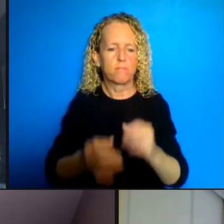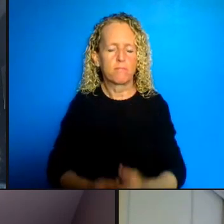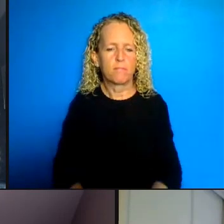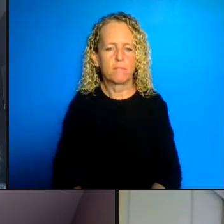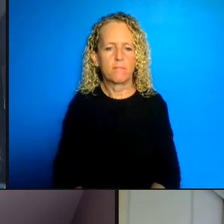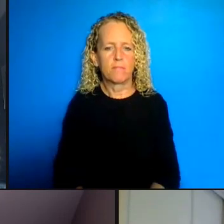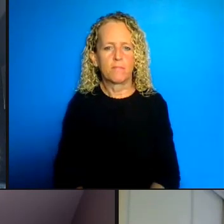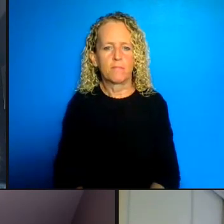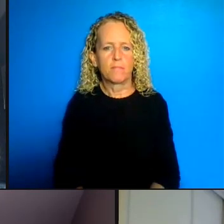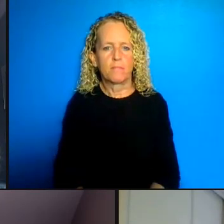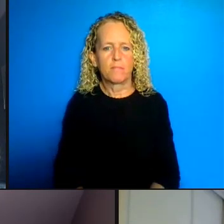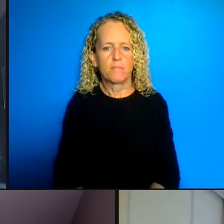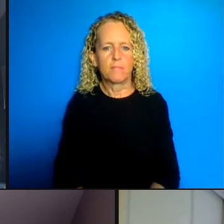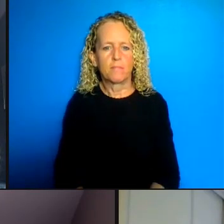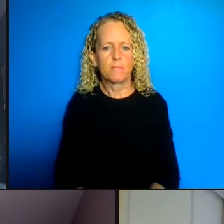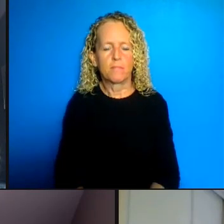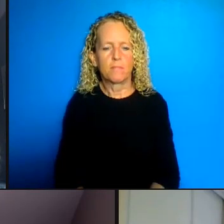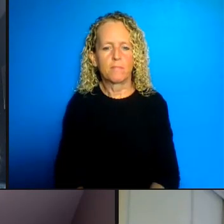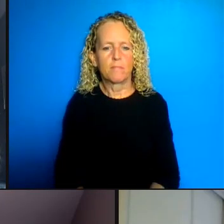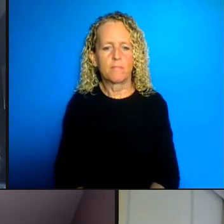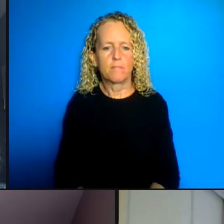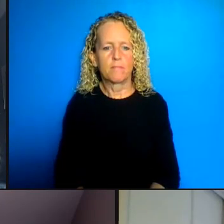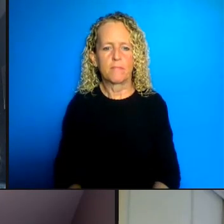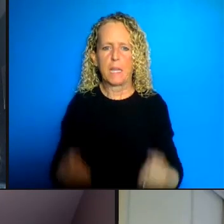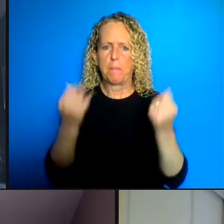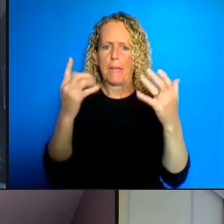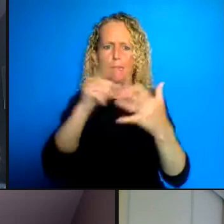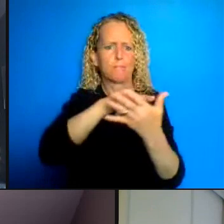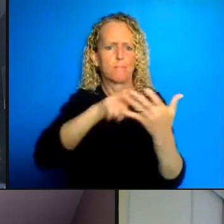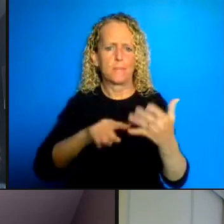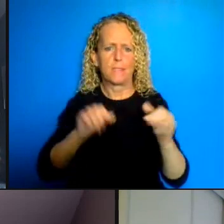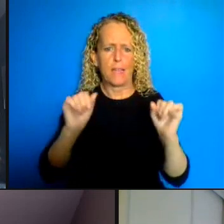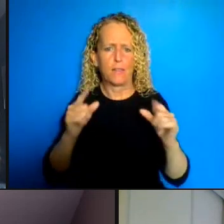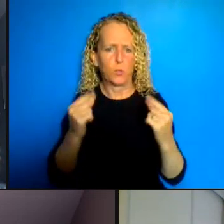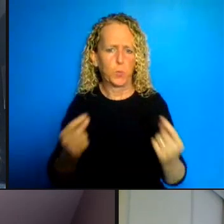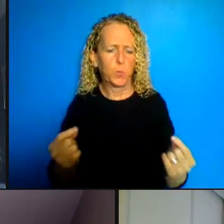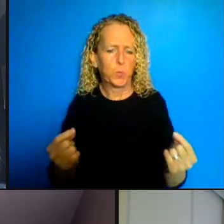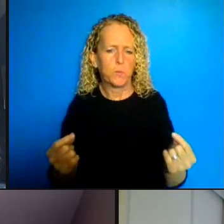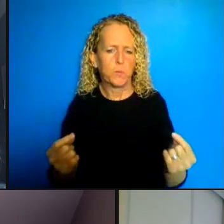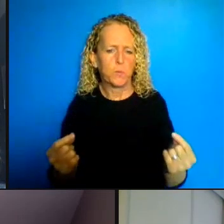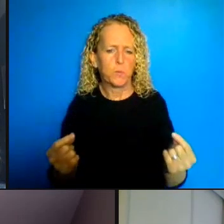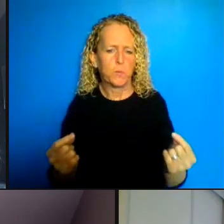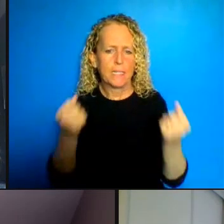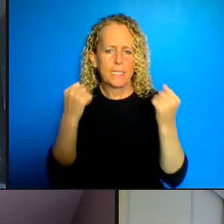there lots of things that could be done actually and I think that there is in a